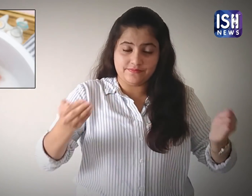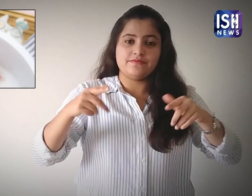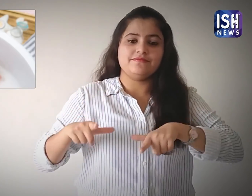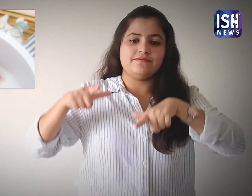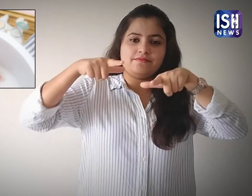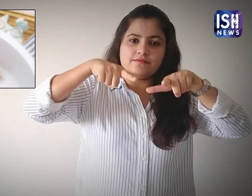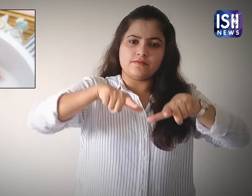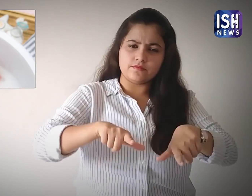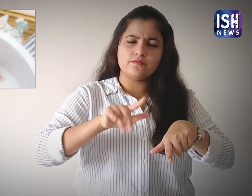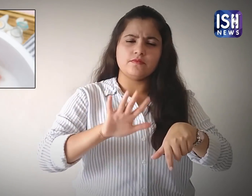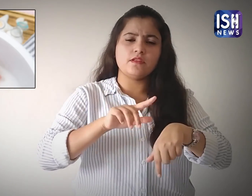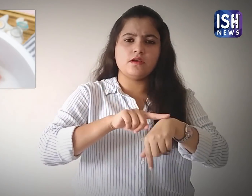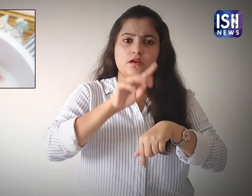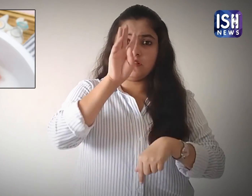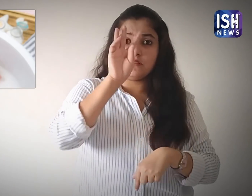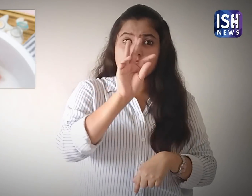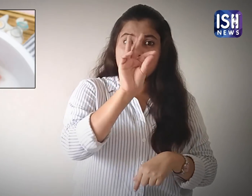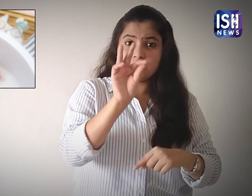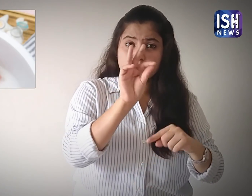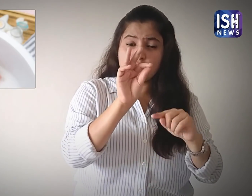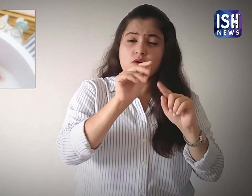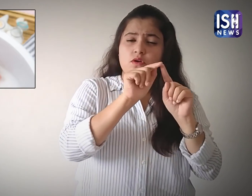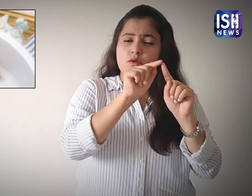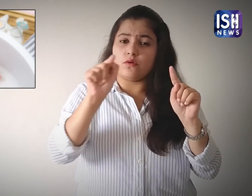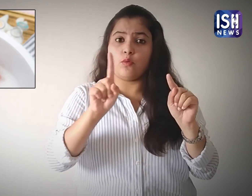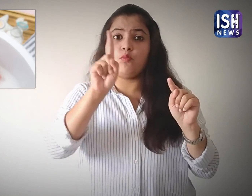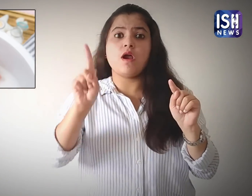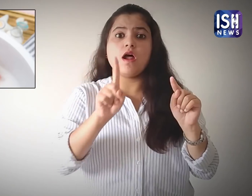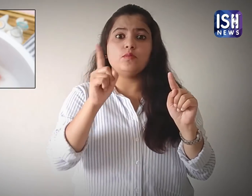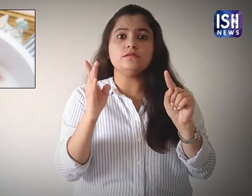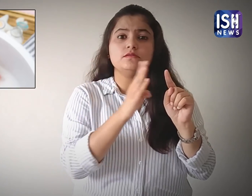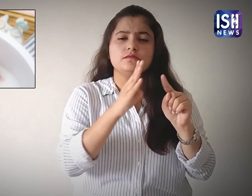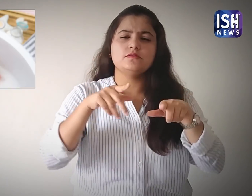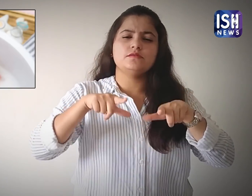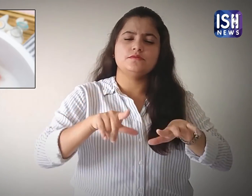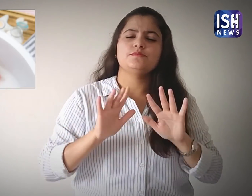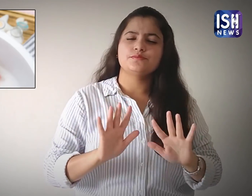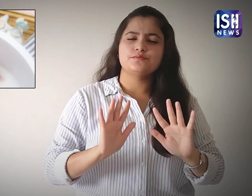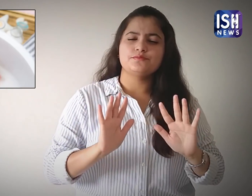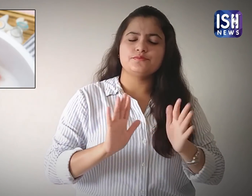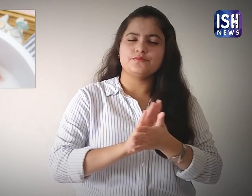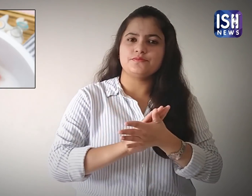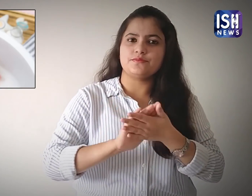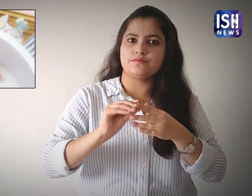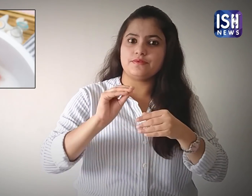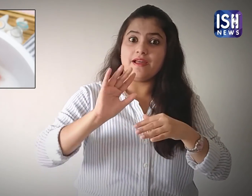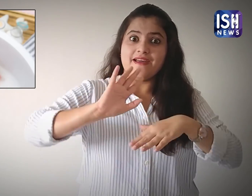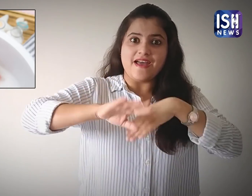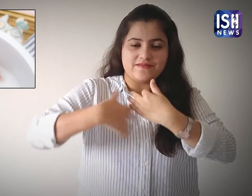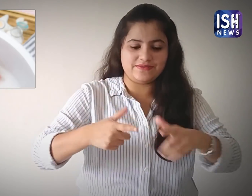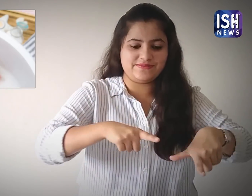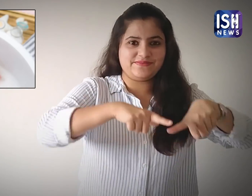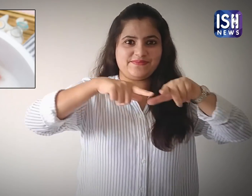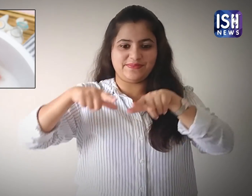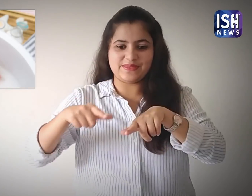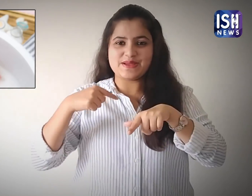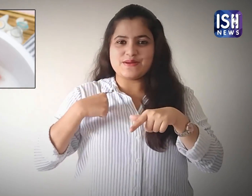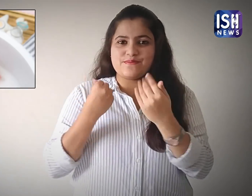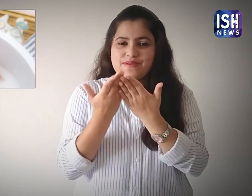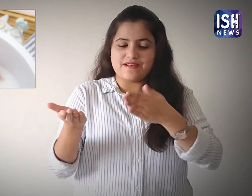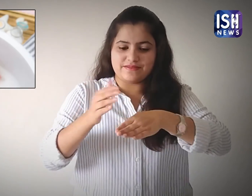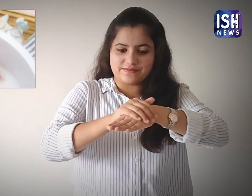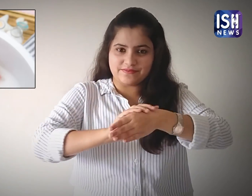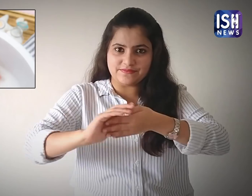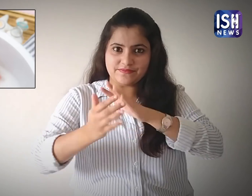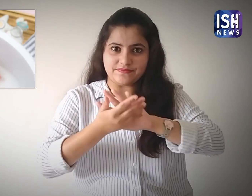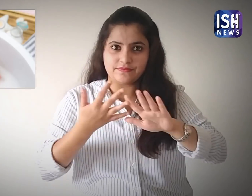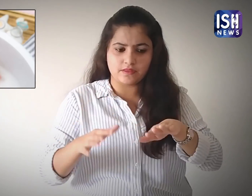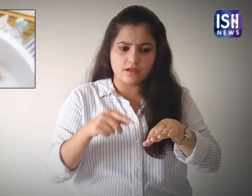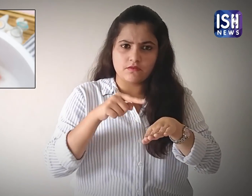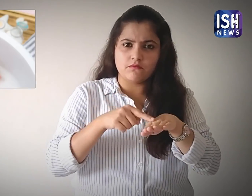Soak your feet for 30 to 60 minutes, and dry them afterwards